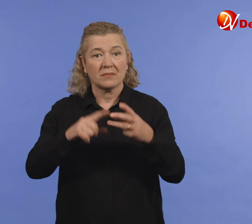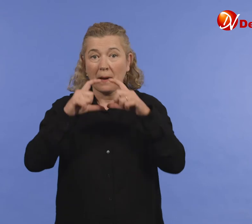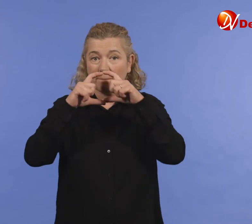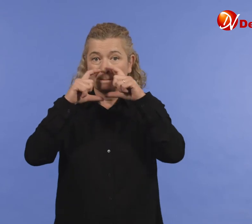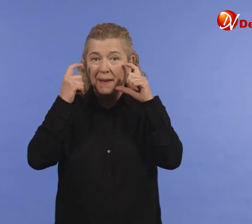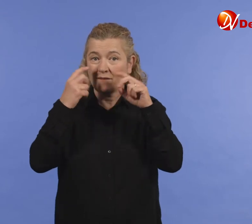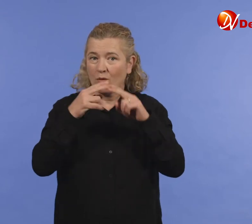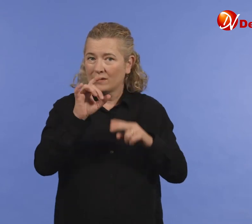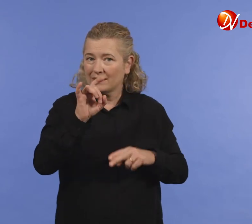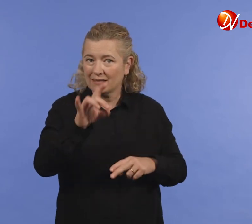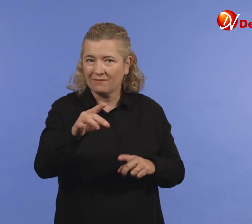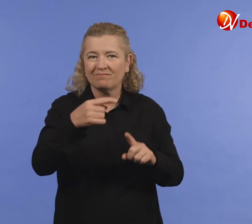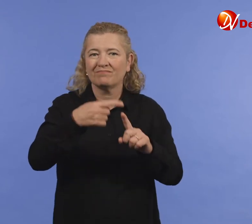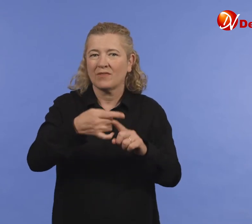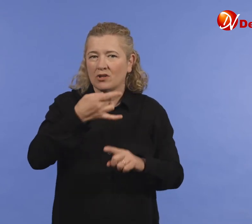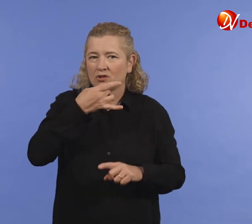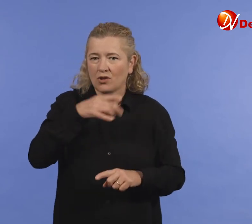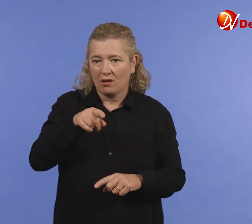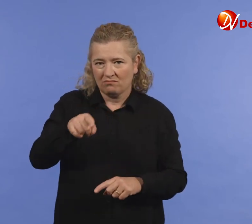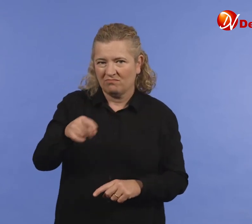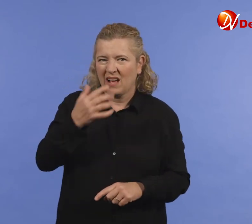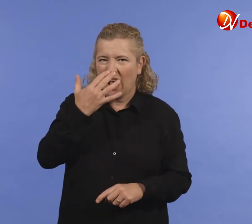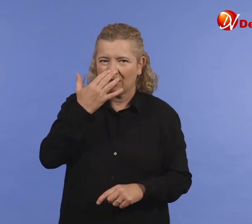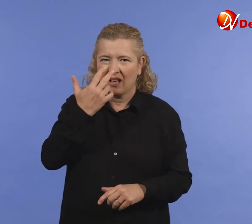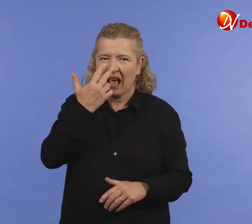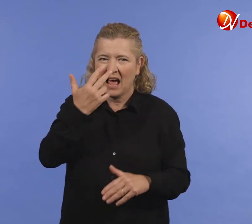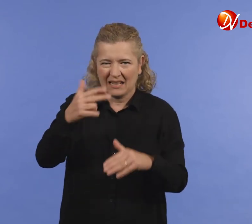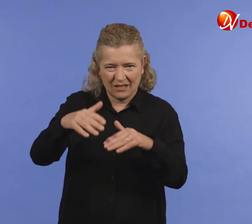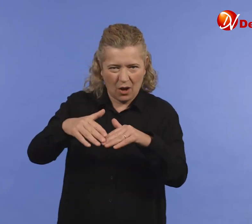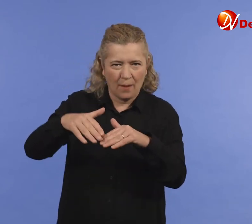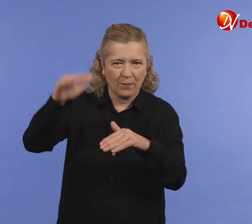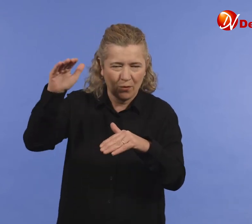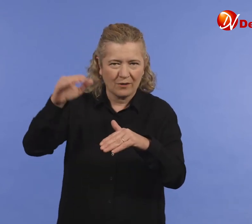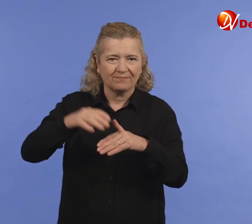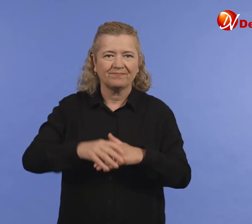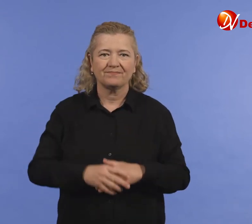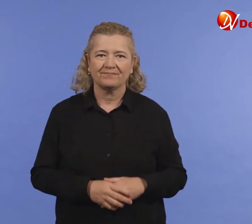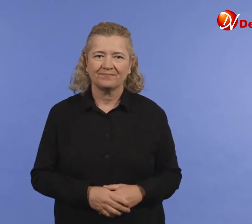a fitted face mask for yourself and your child (if they are aged 8 years and over).